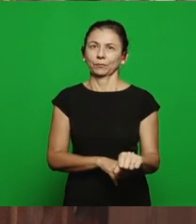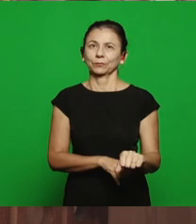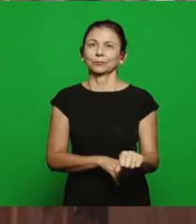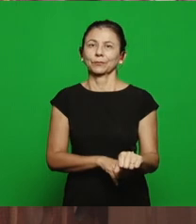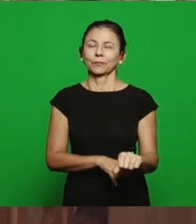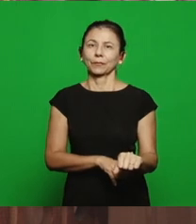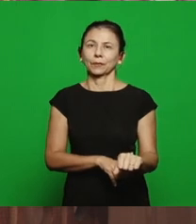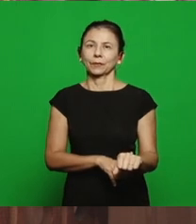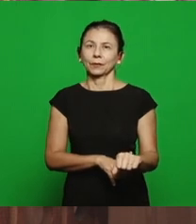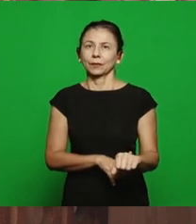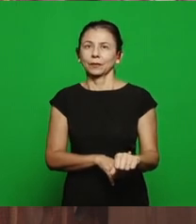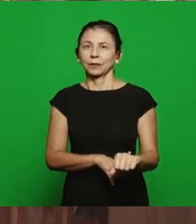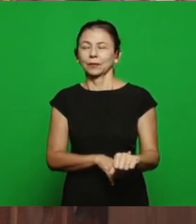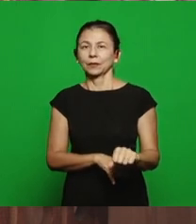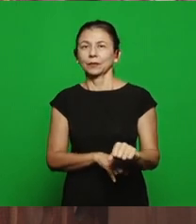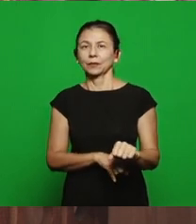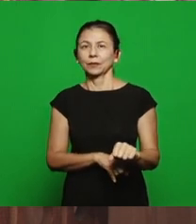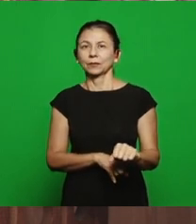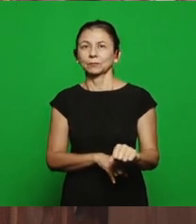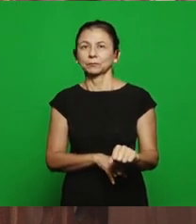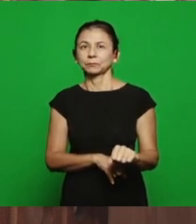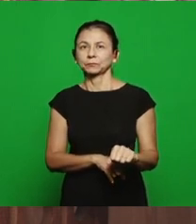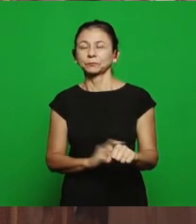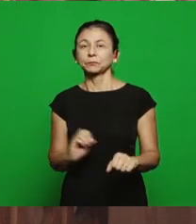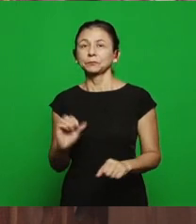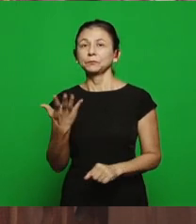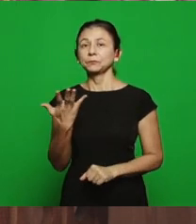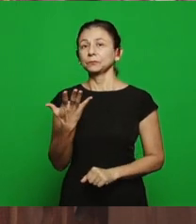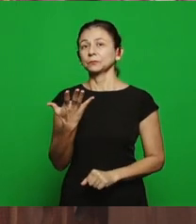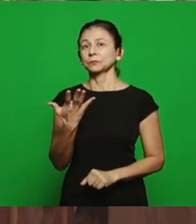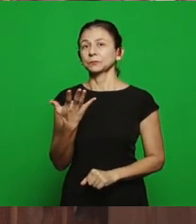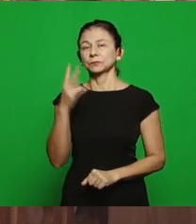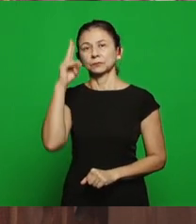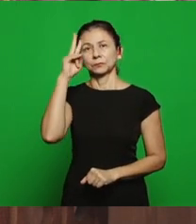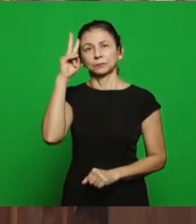the history of the church in her final time